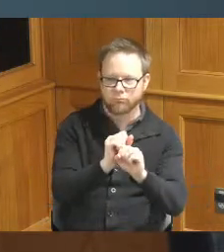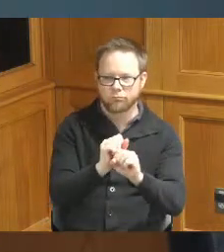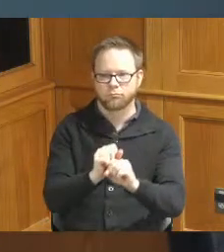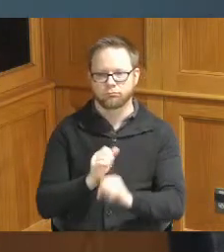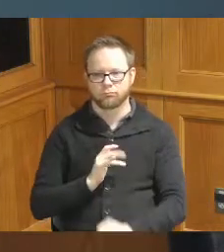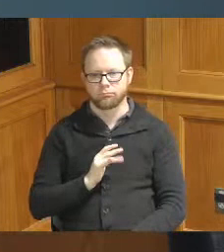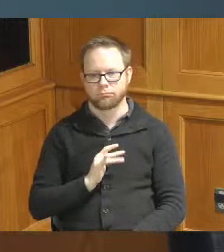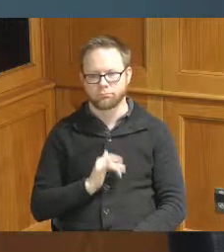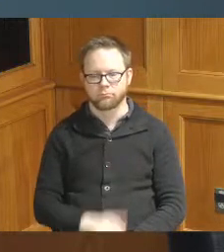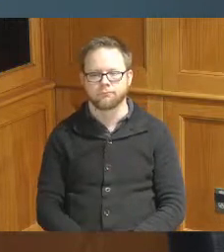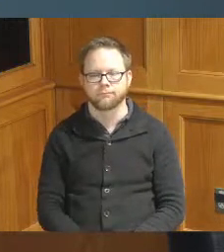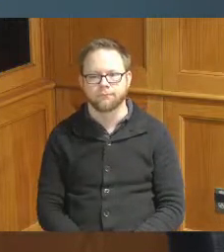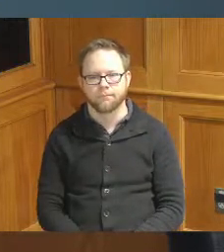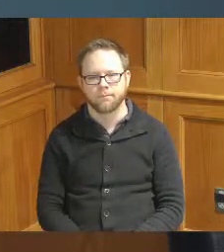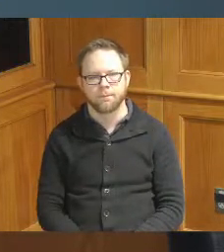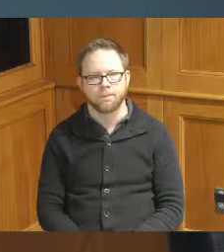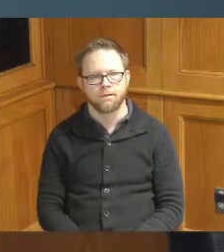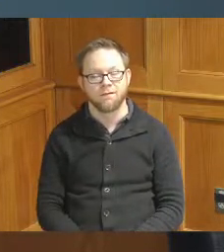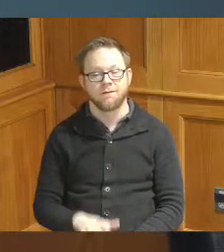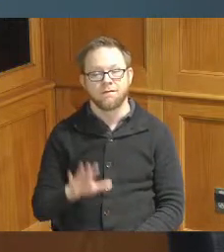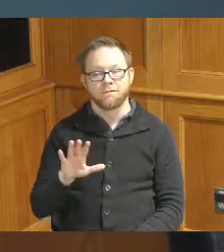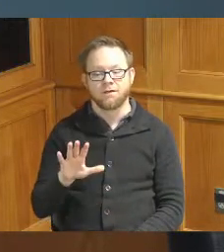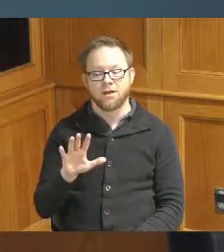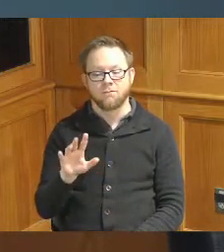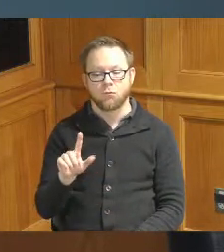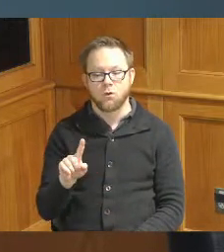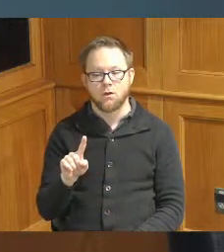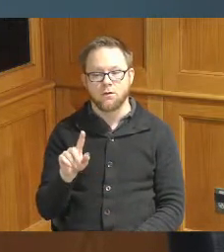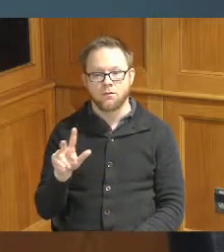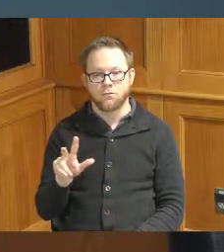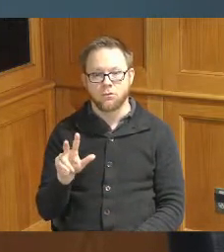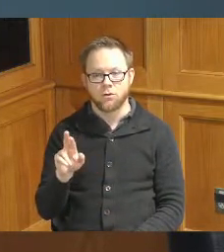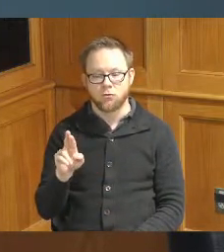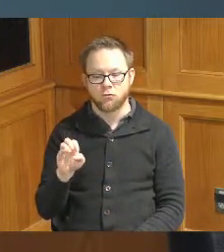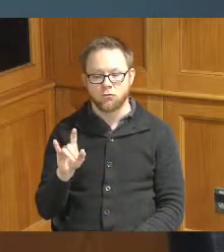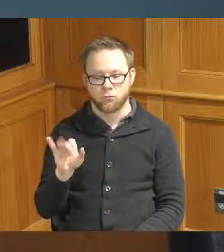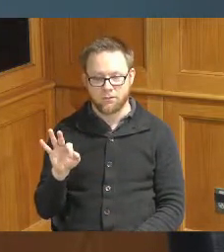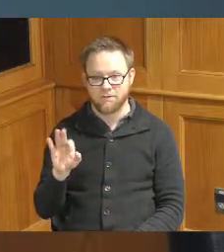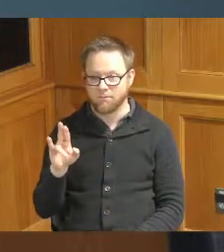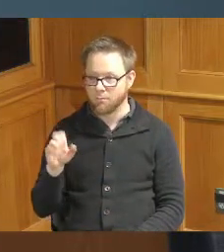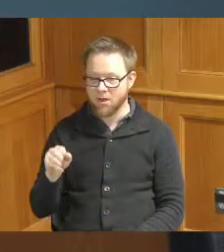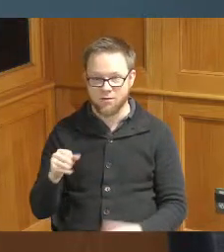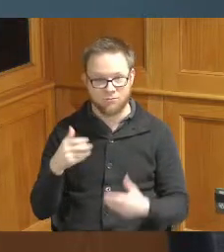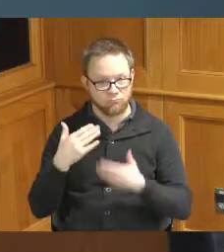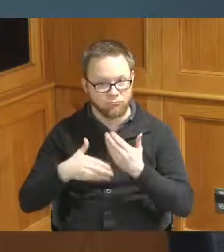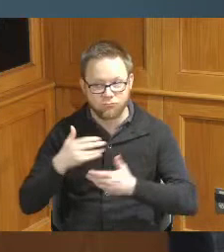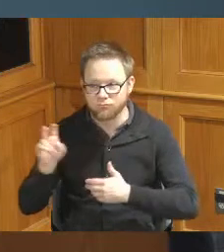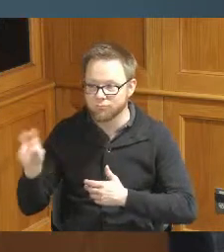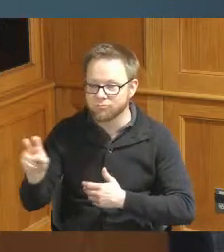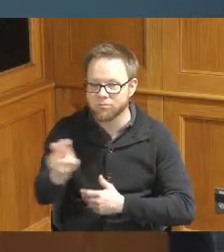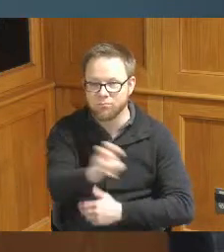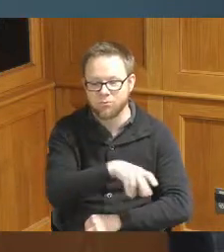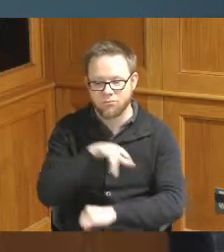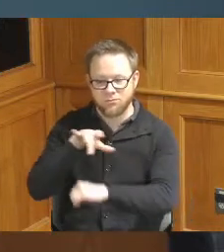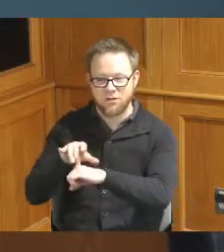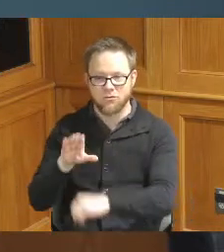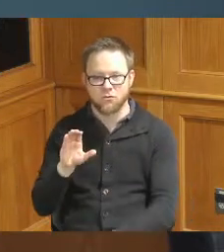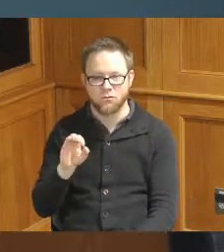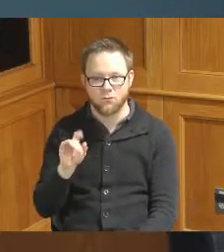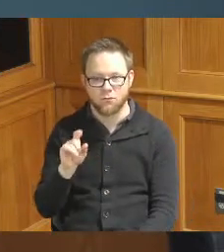wanted to also say that 513Relief bus is is moving and it was in cold rain on Tuesday and it's there